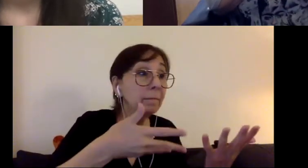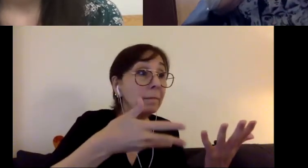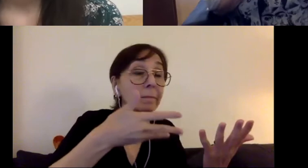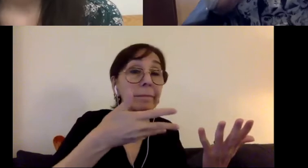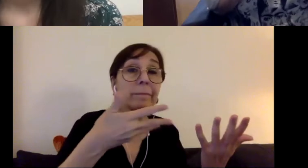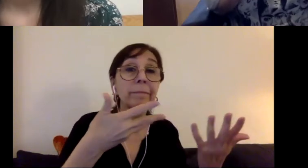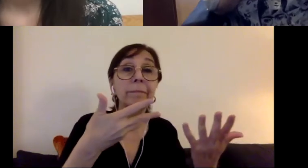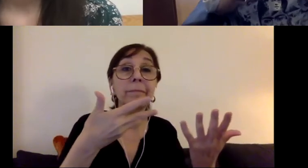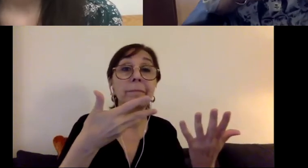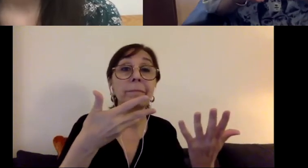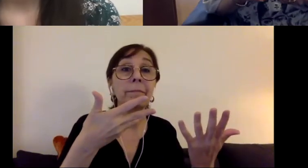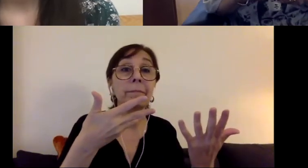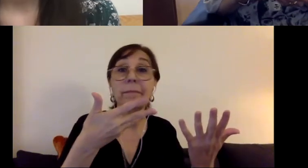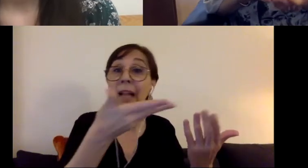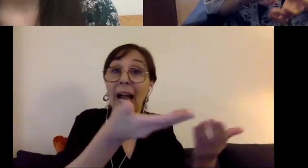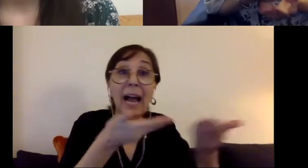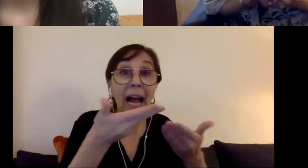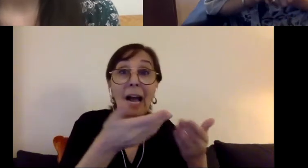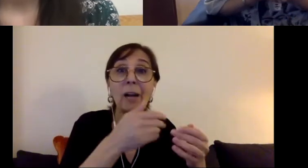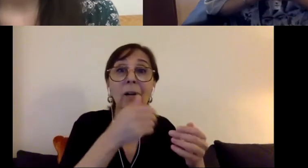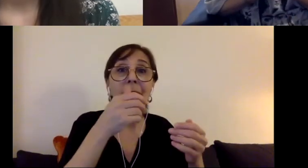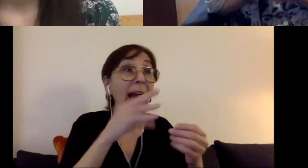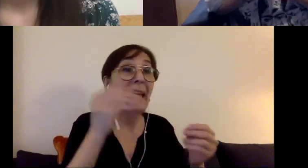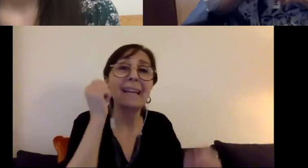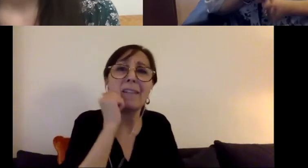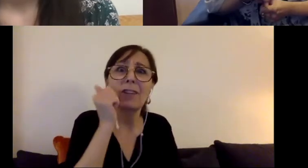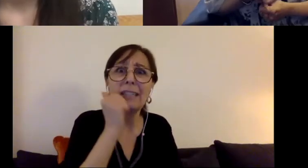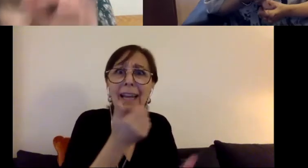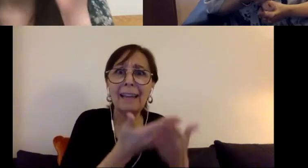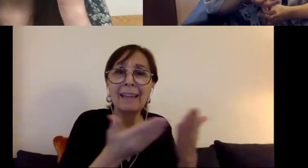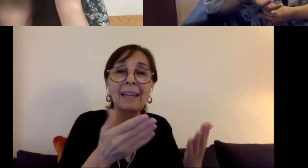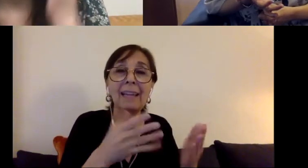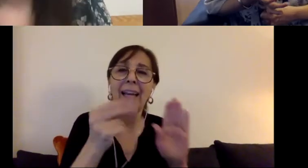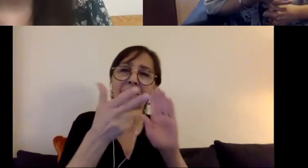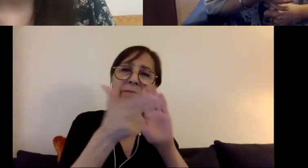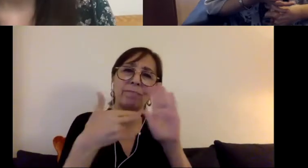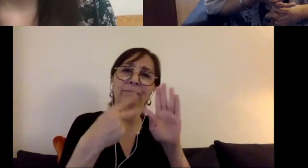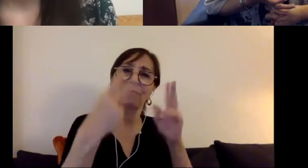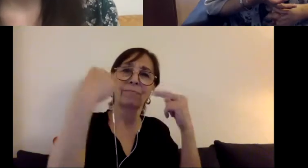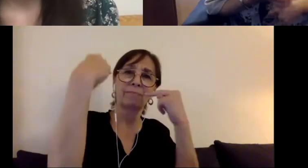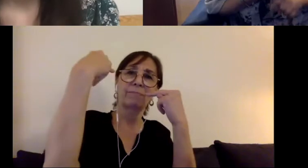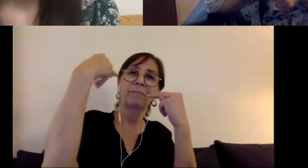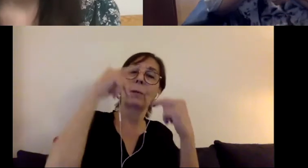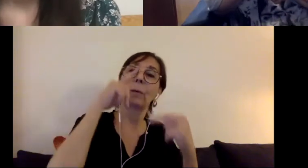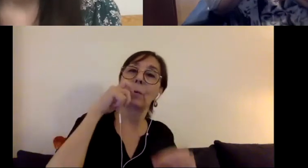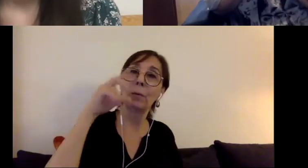just everyday activities. Stigma against those of us with disabilities, high